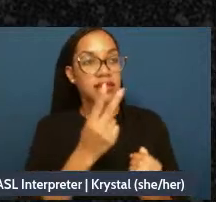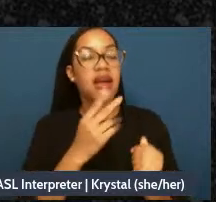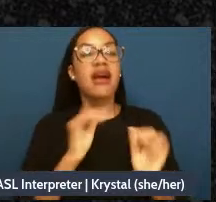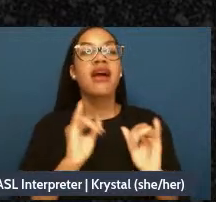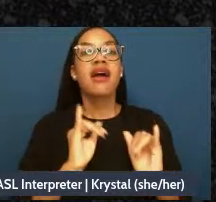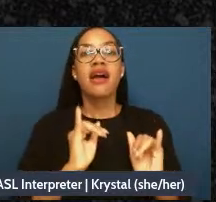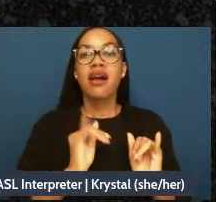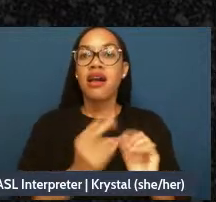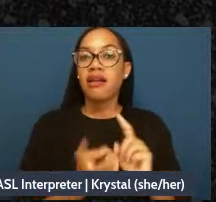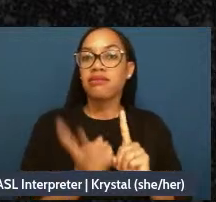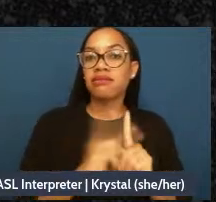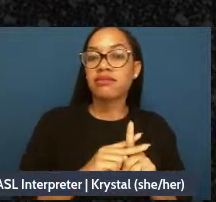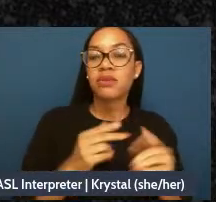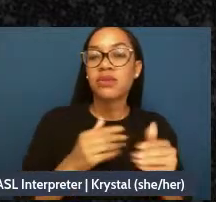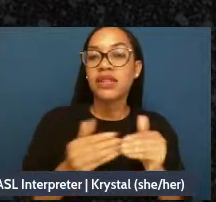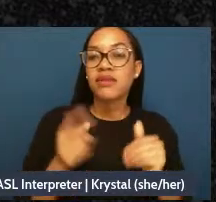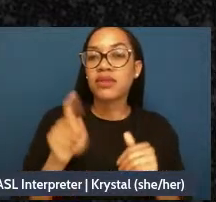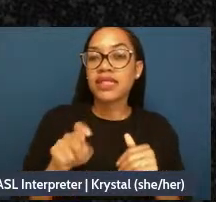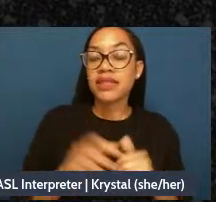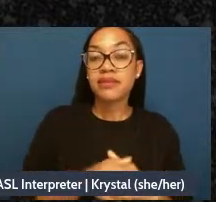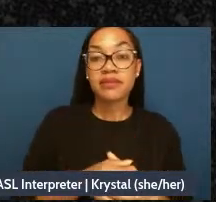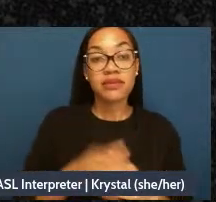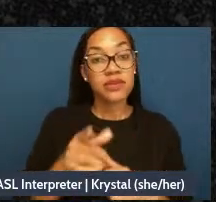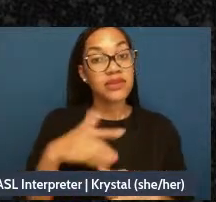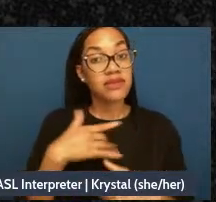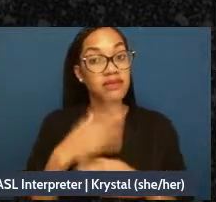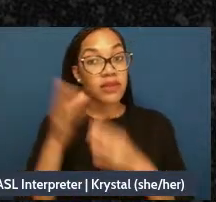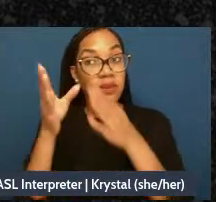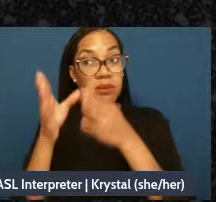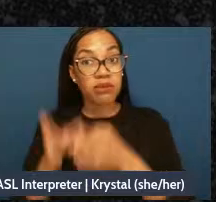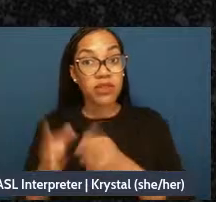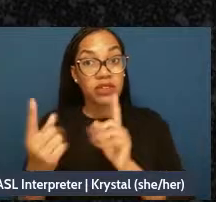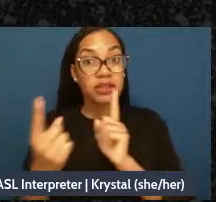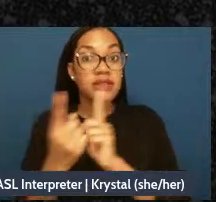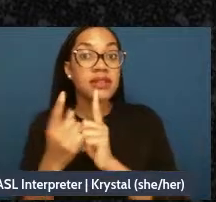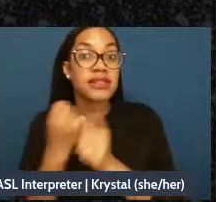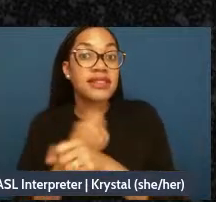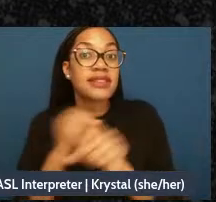is it a person are there practices that make us feel safe right.